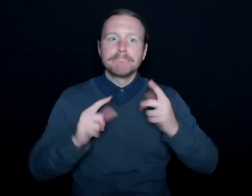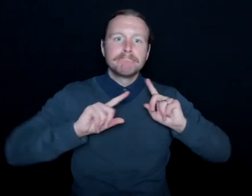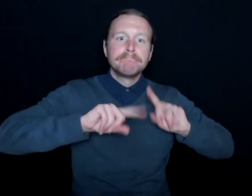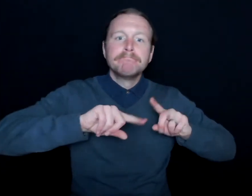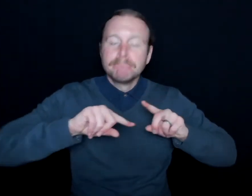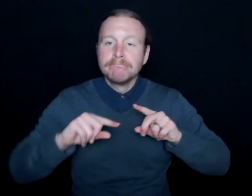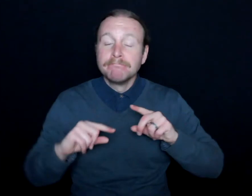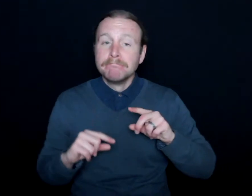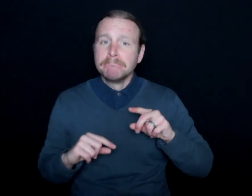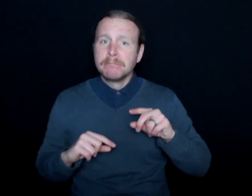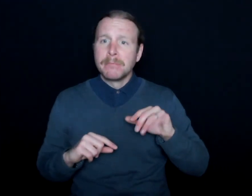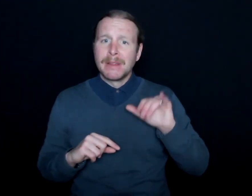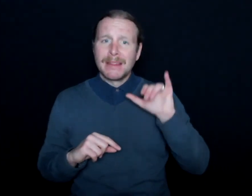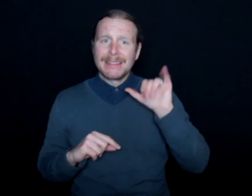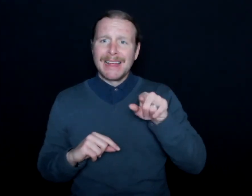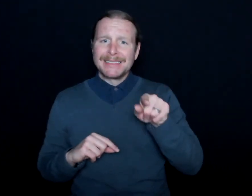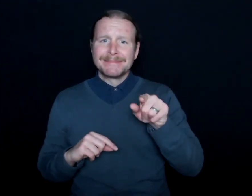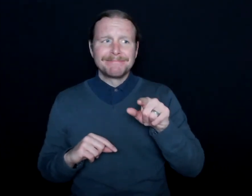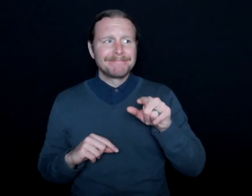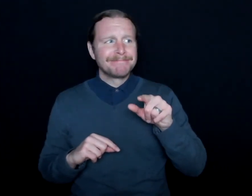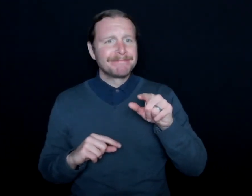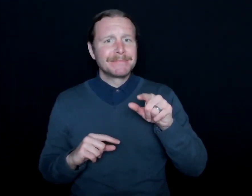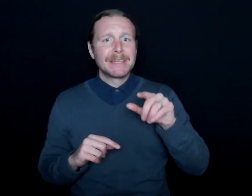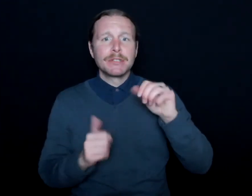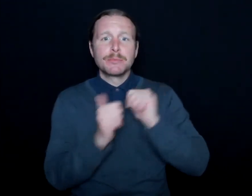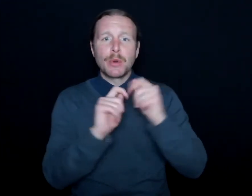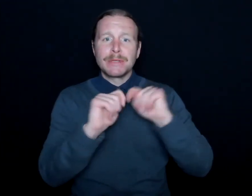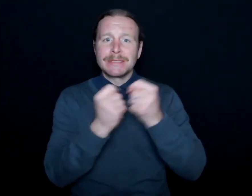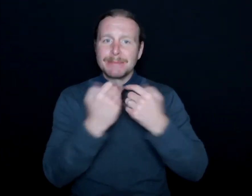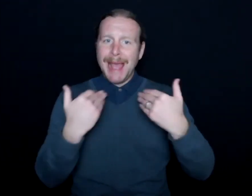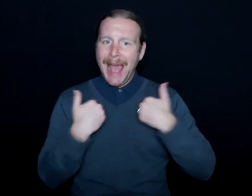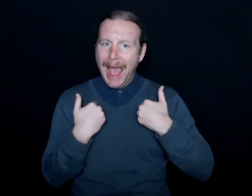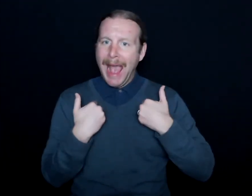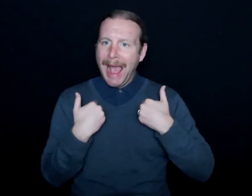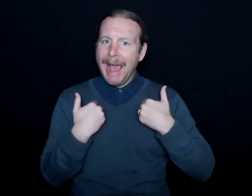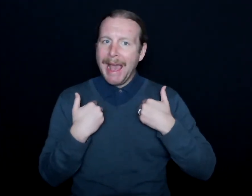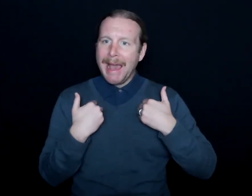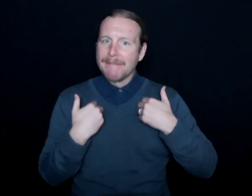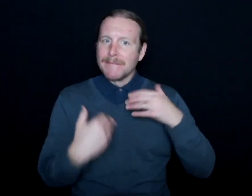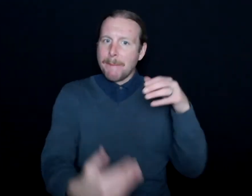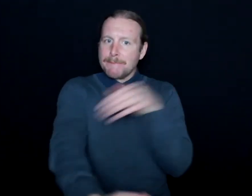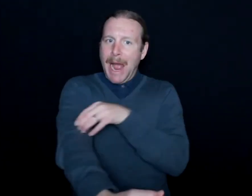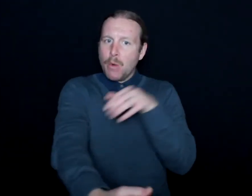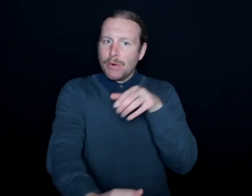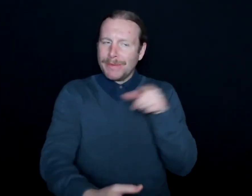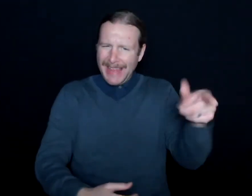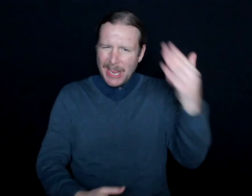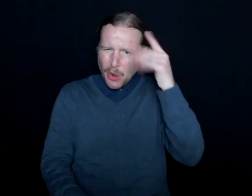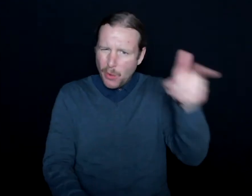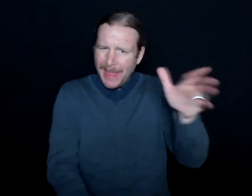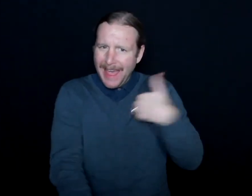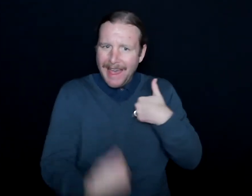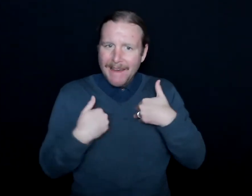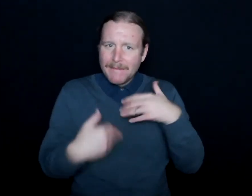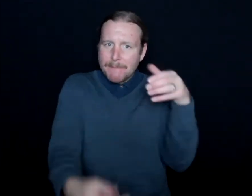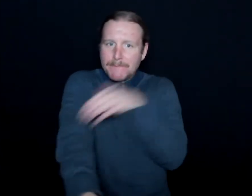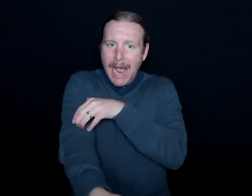And I think that there's this leverage that sports teams have. They know the power that they have, that people are going to continue